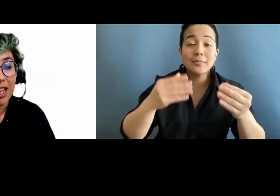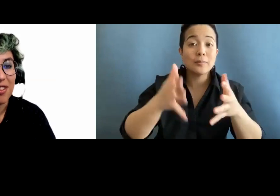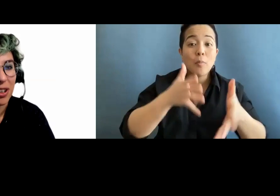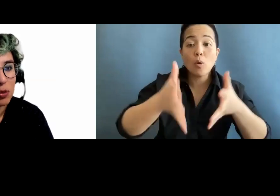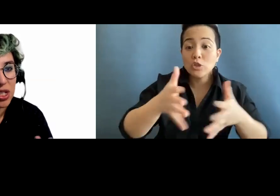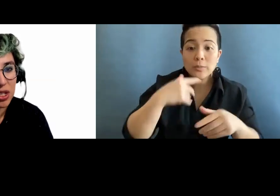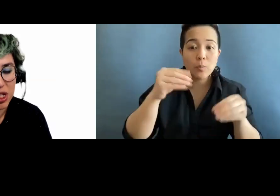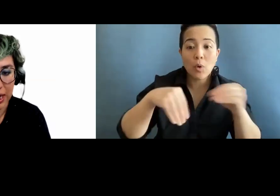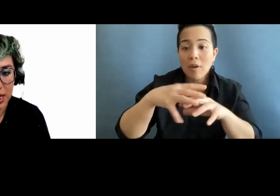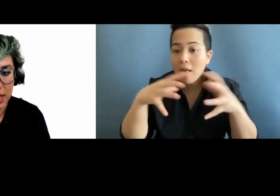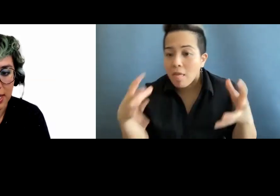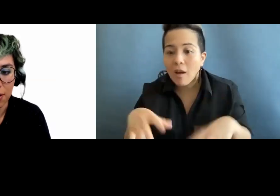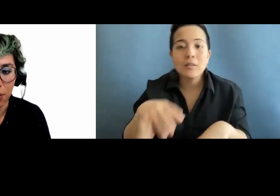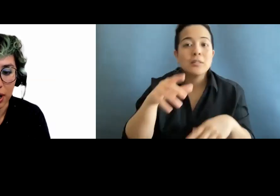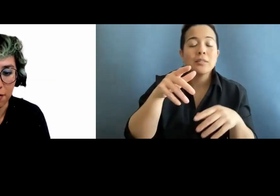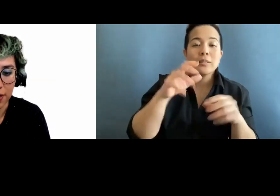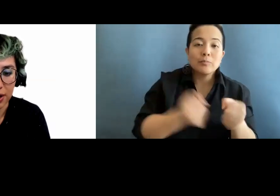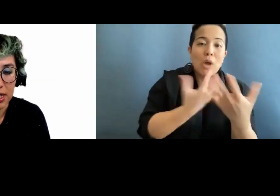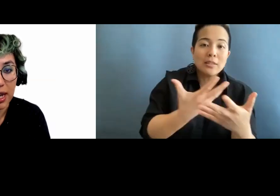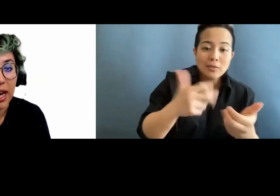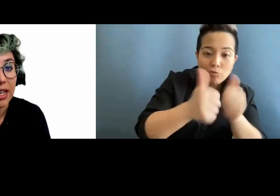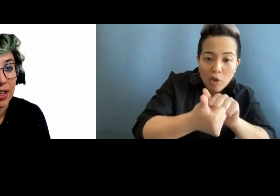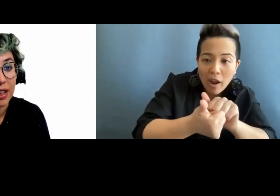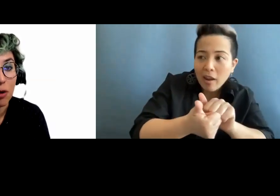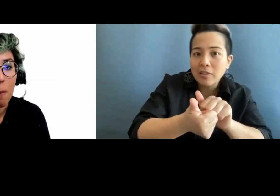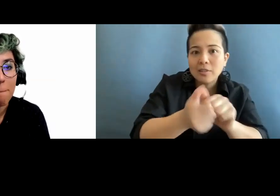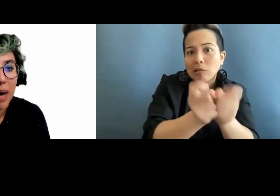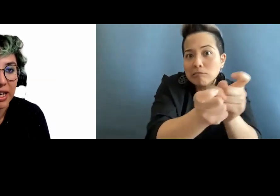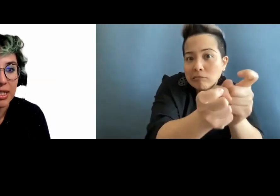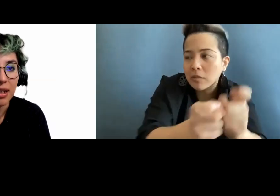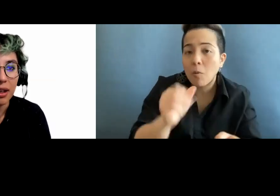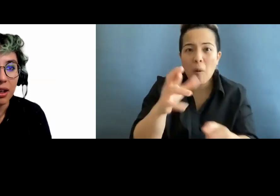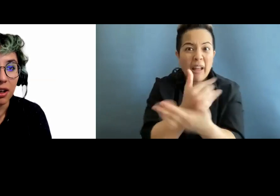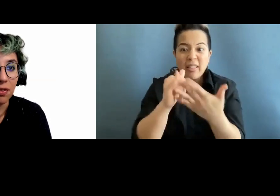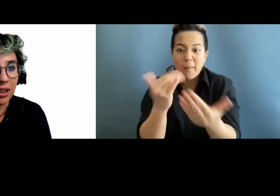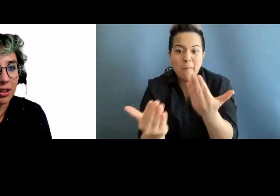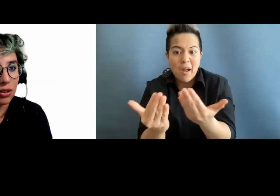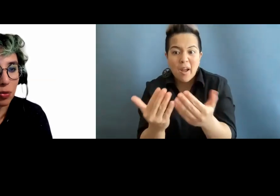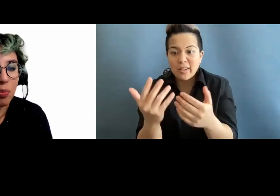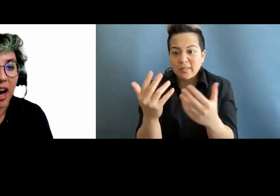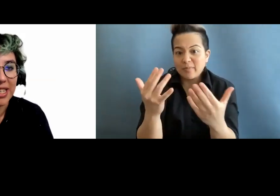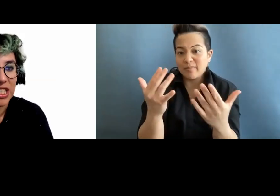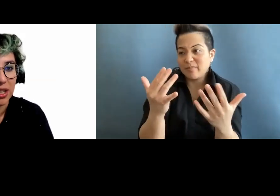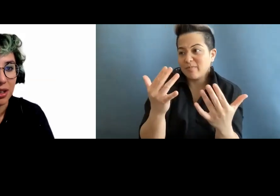if they are expressing changes or if there's anything that might afflict or might change